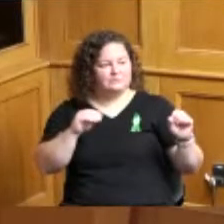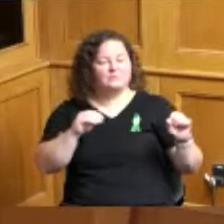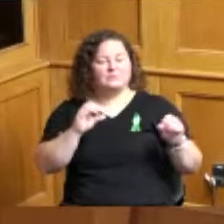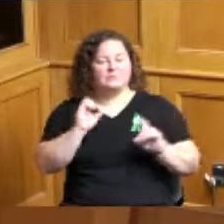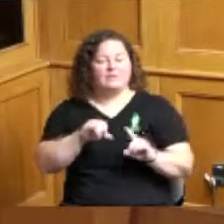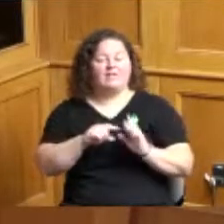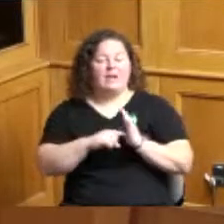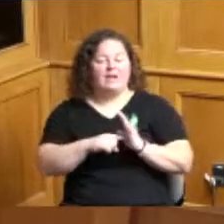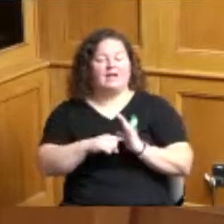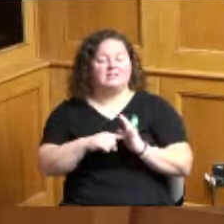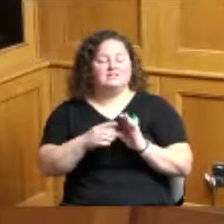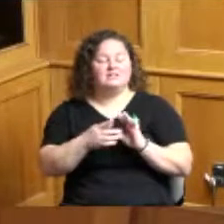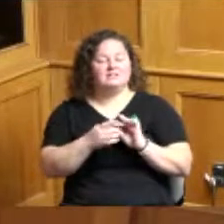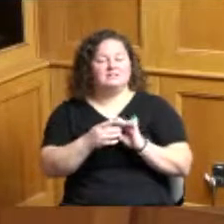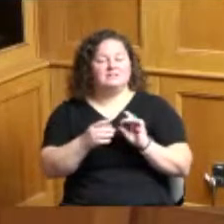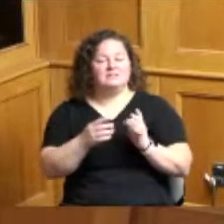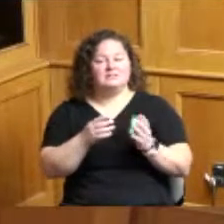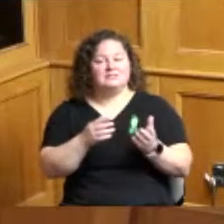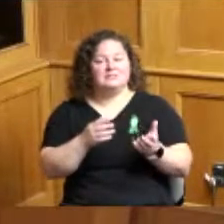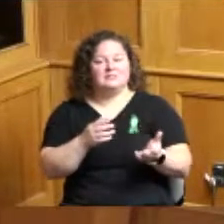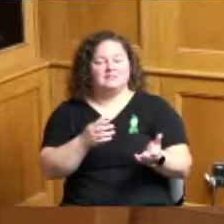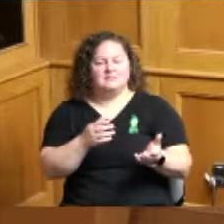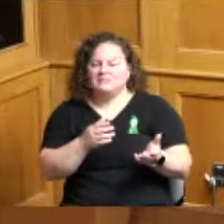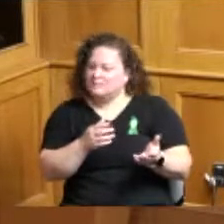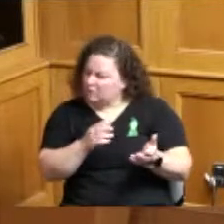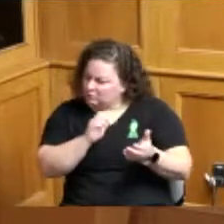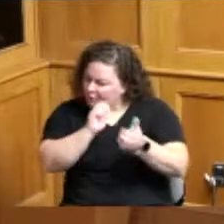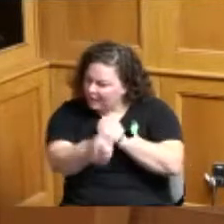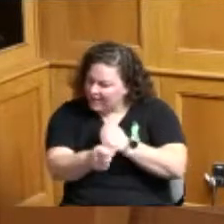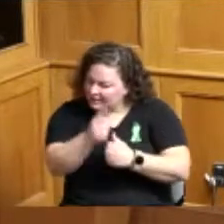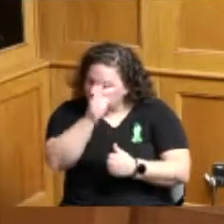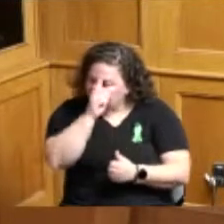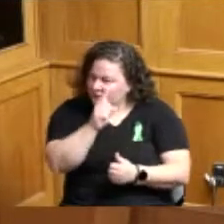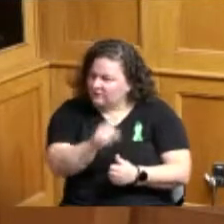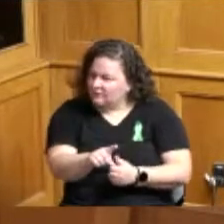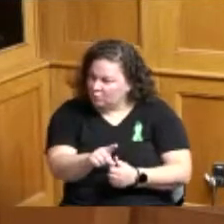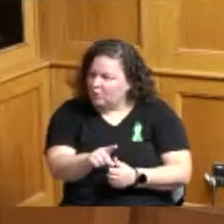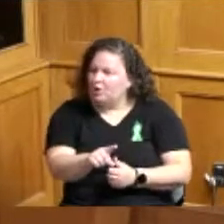to get that money but also maybe you can pass on that the discussion did come up yeah yeah so